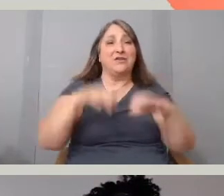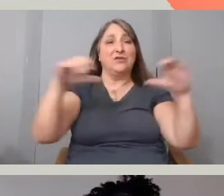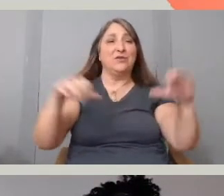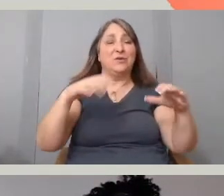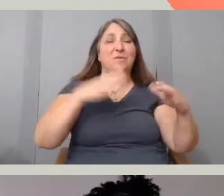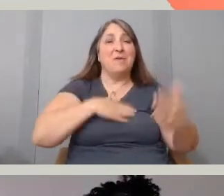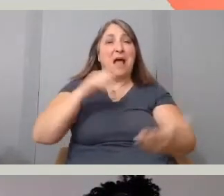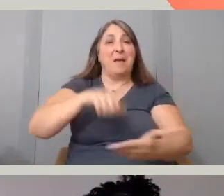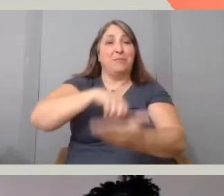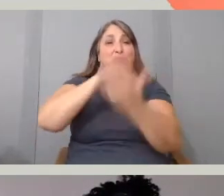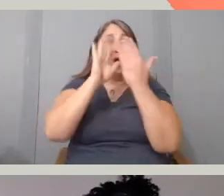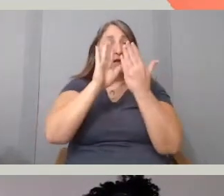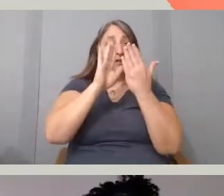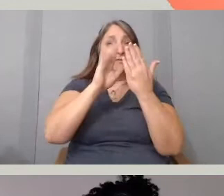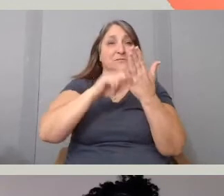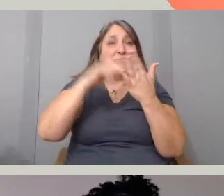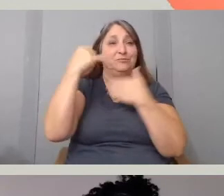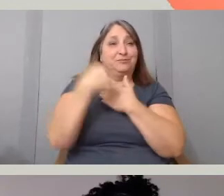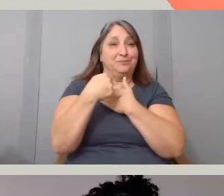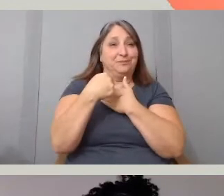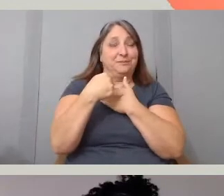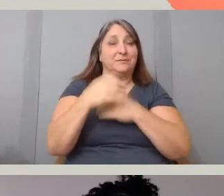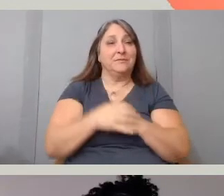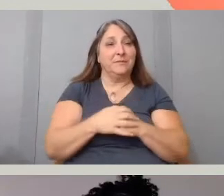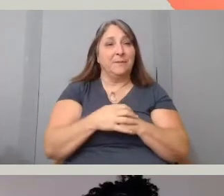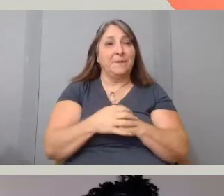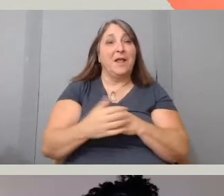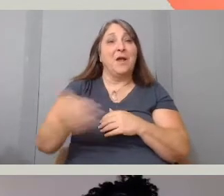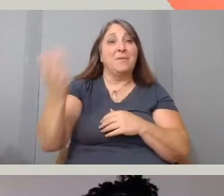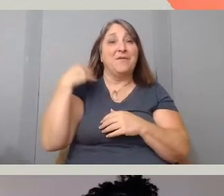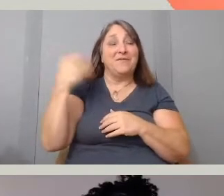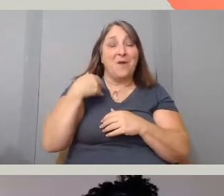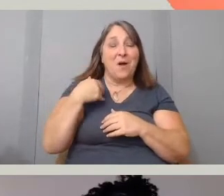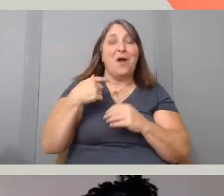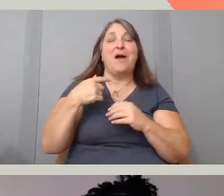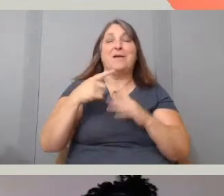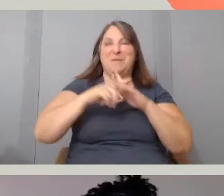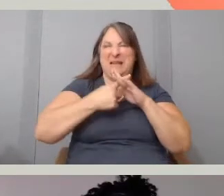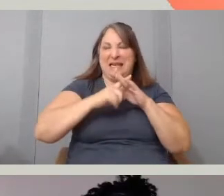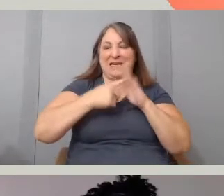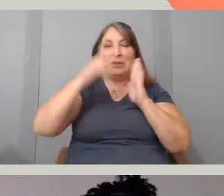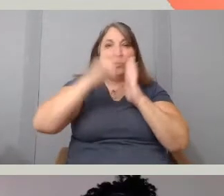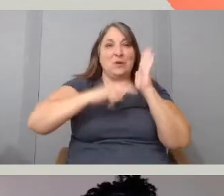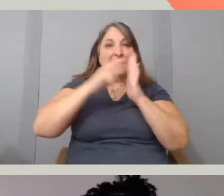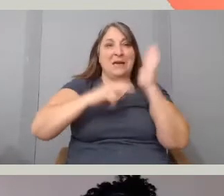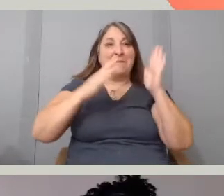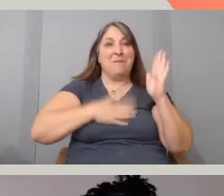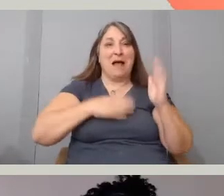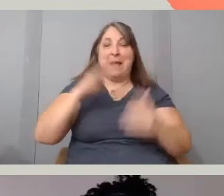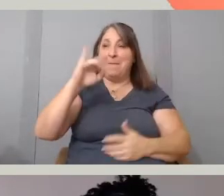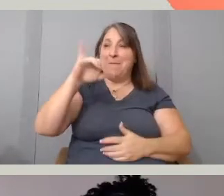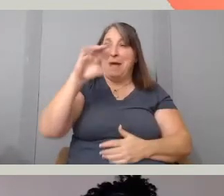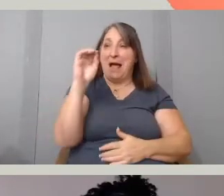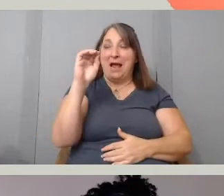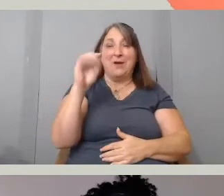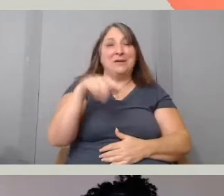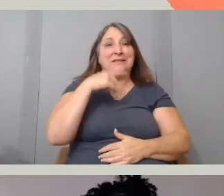Earlier you were talking about, you were reading my bio anywhere saying that I create from the margins.